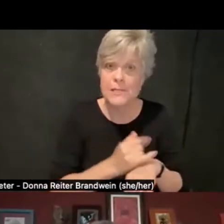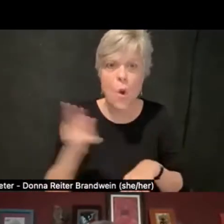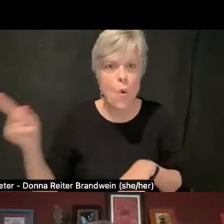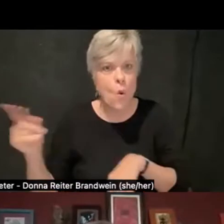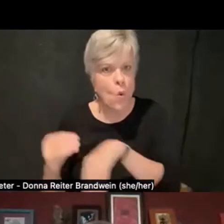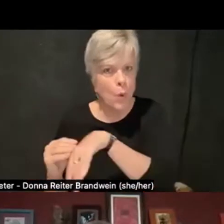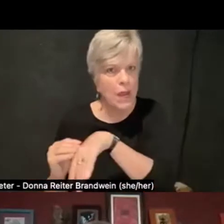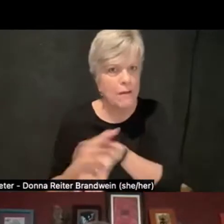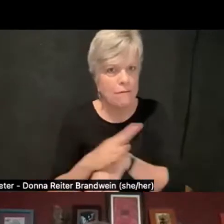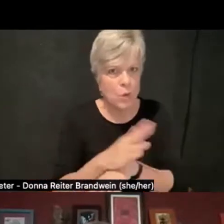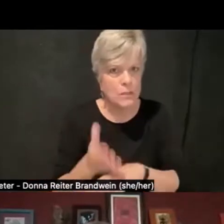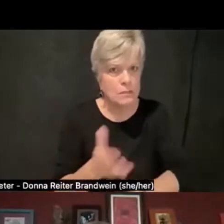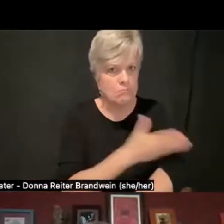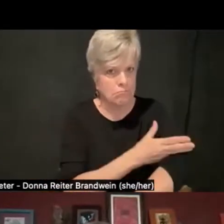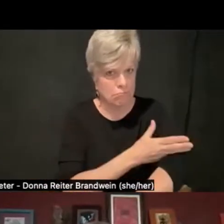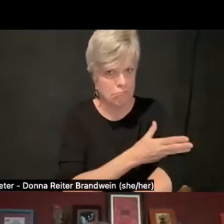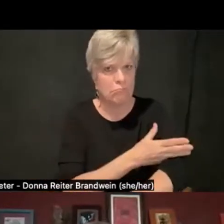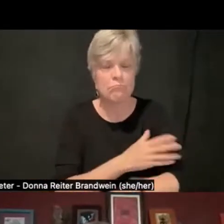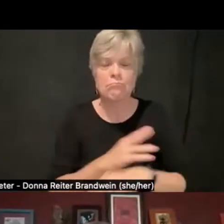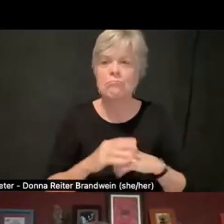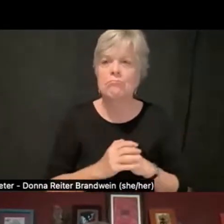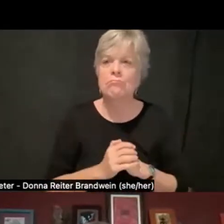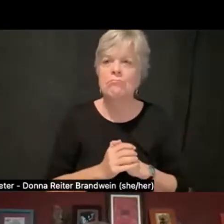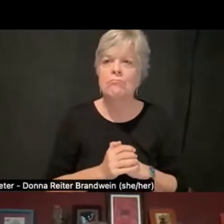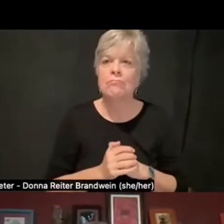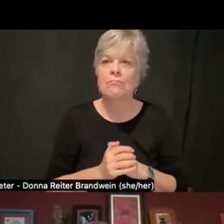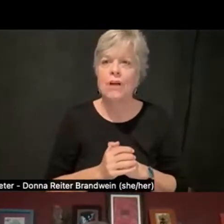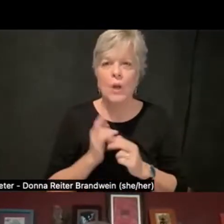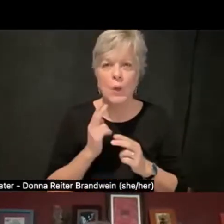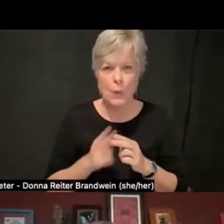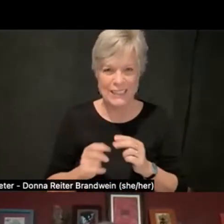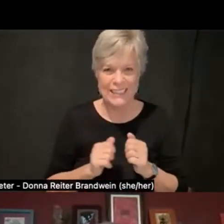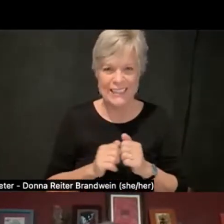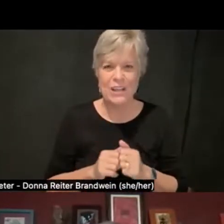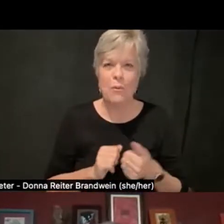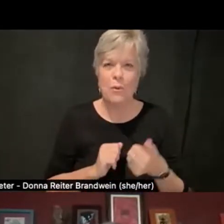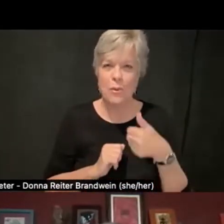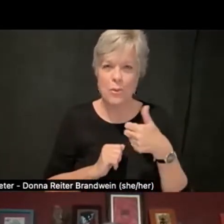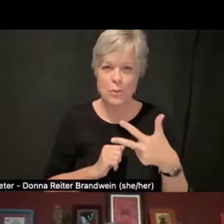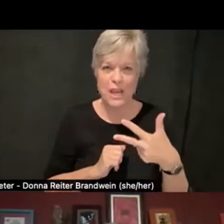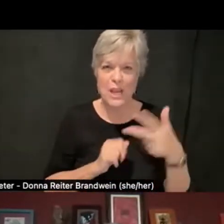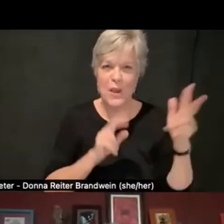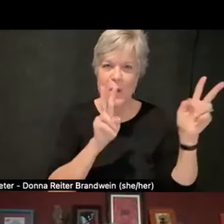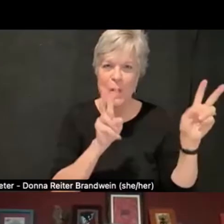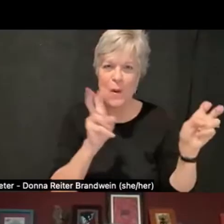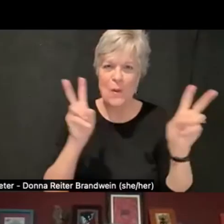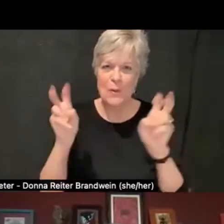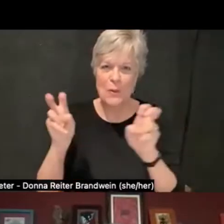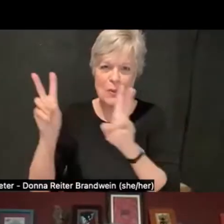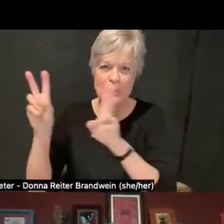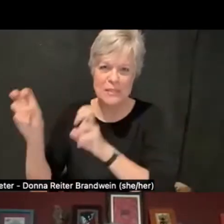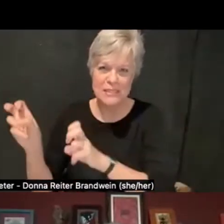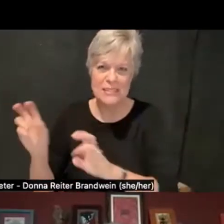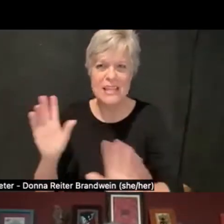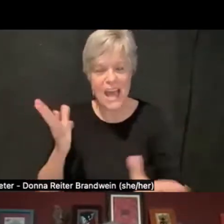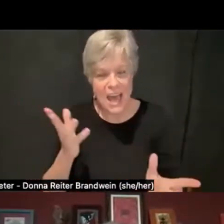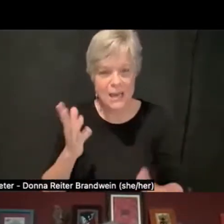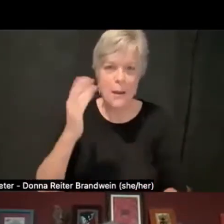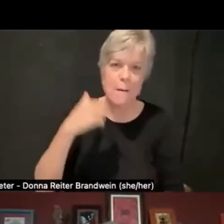I will just quickly, there were three quotes that were floating around in my mind this morning